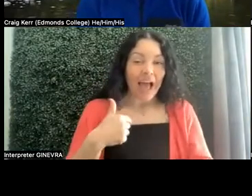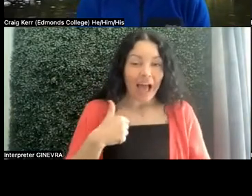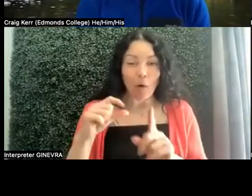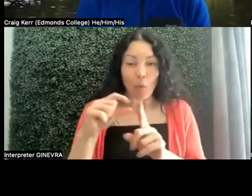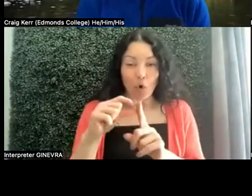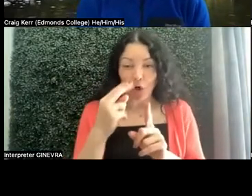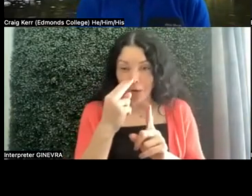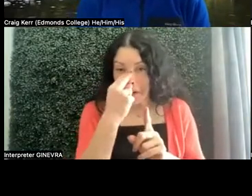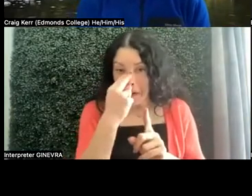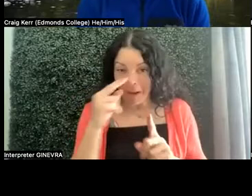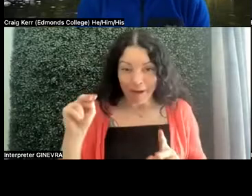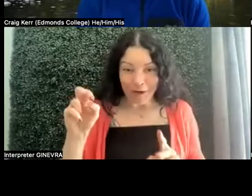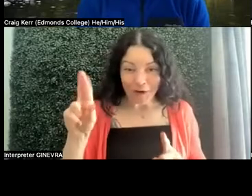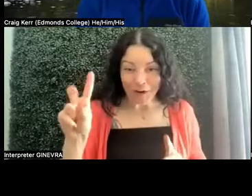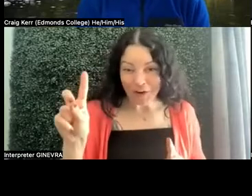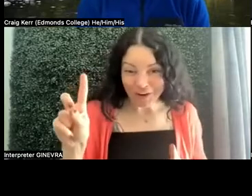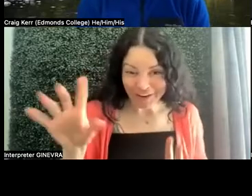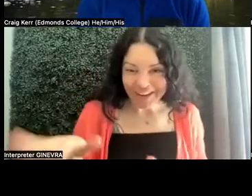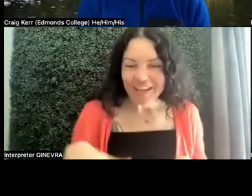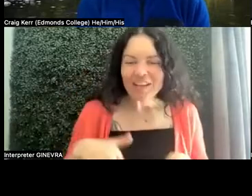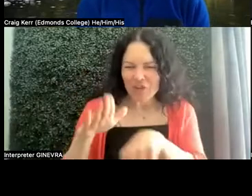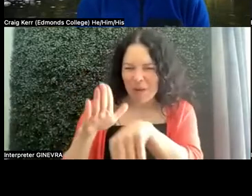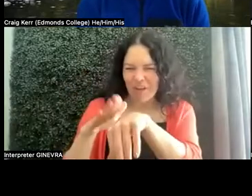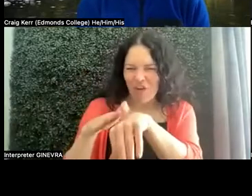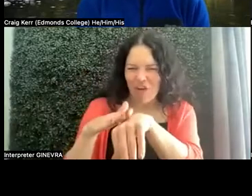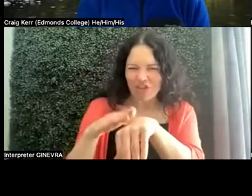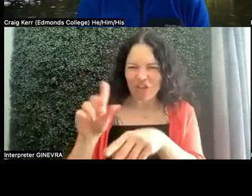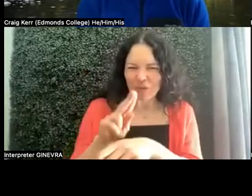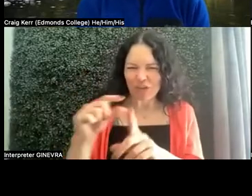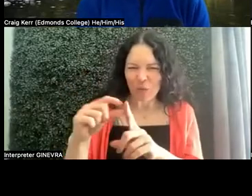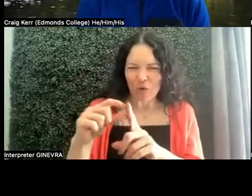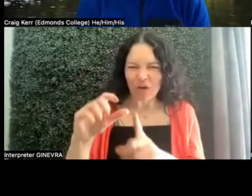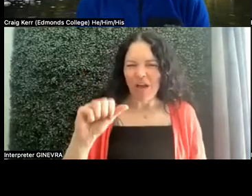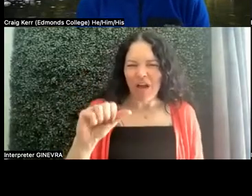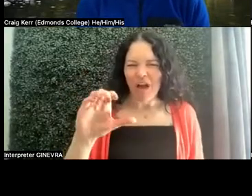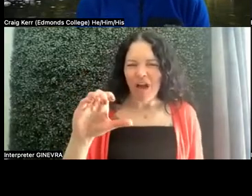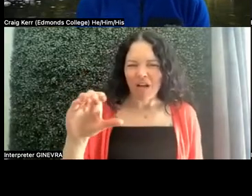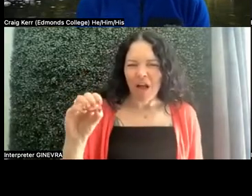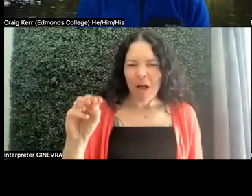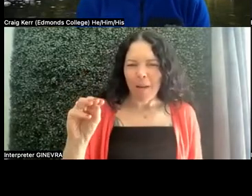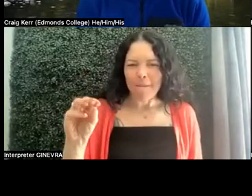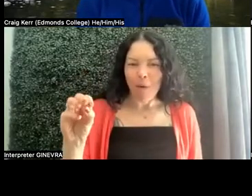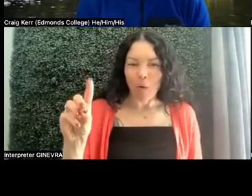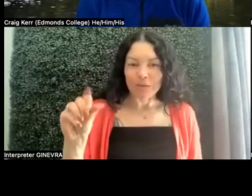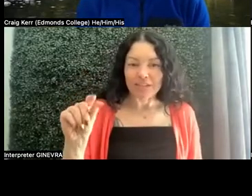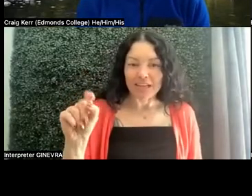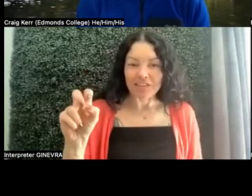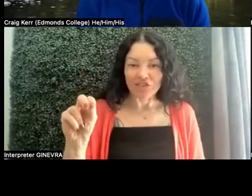to caution faculty using the word accommodation, or accommodate. So the reason why I would caution you with that,